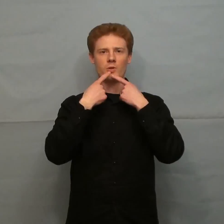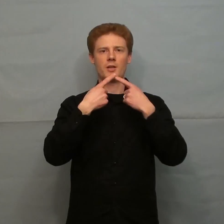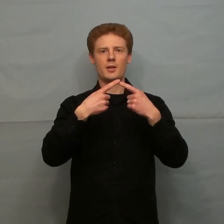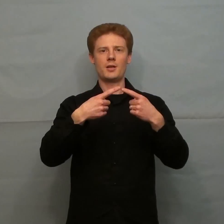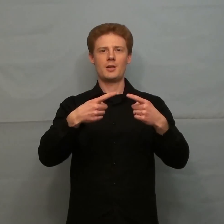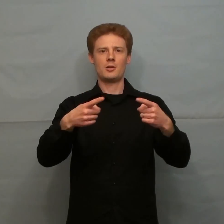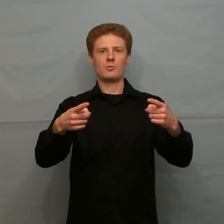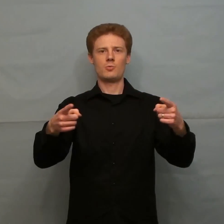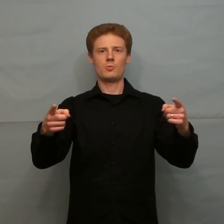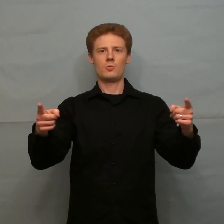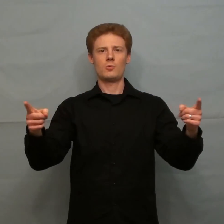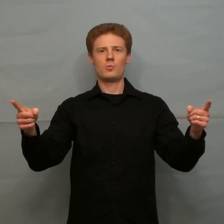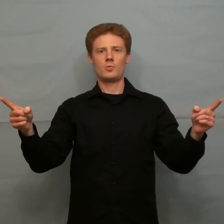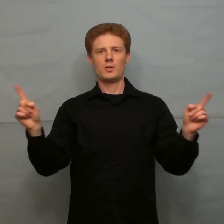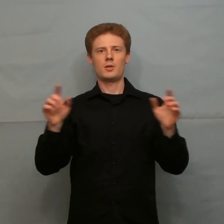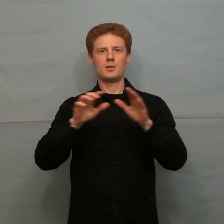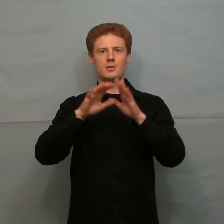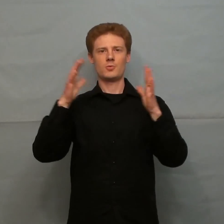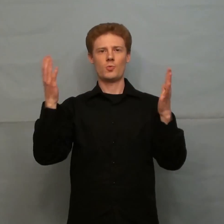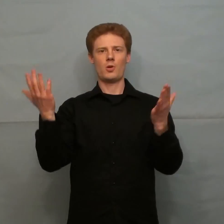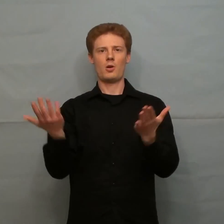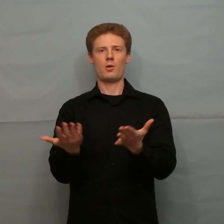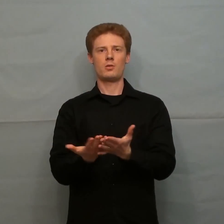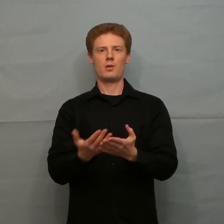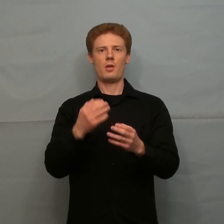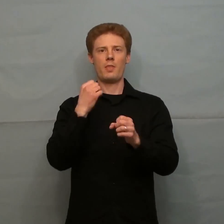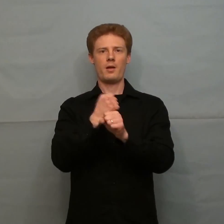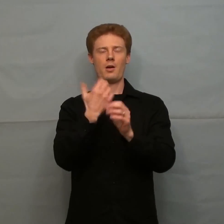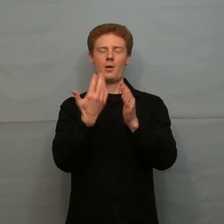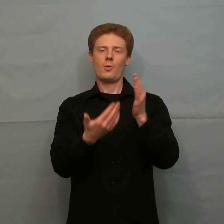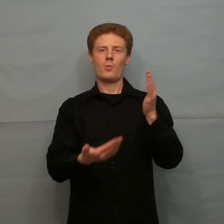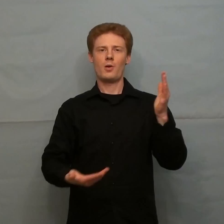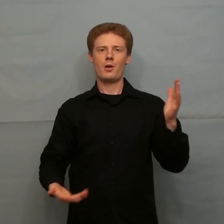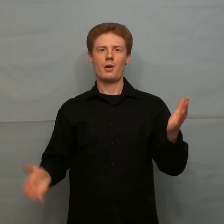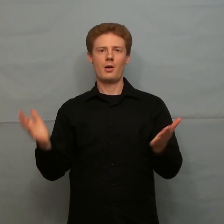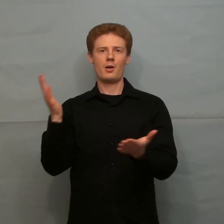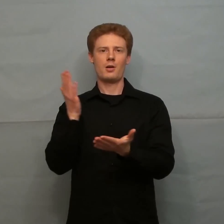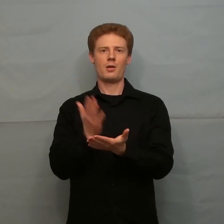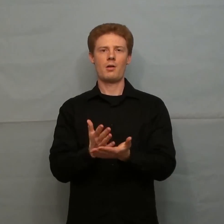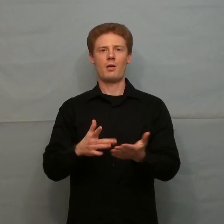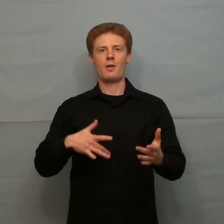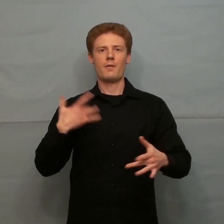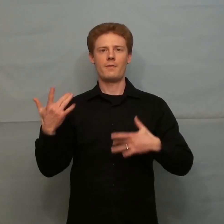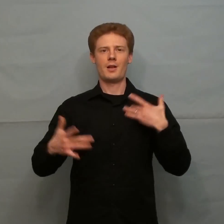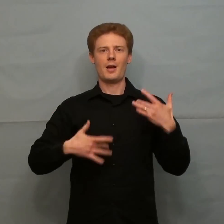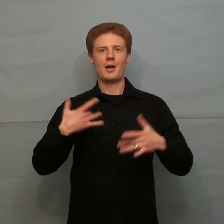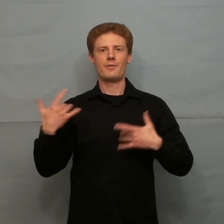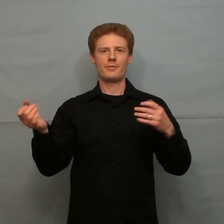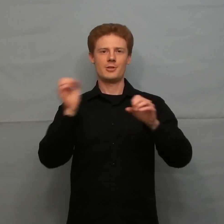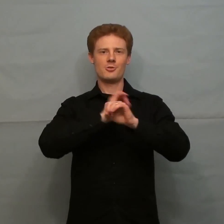Bring to this world the word of life! Tell-all world gospel true life